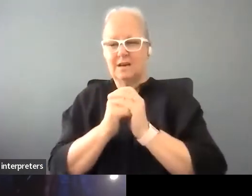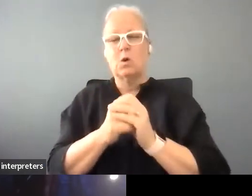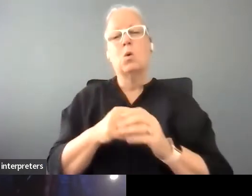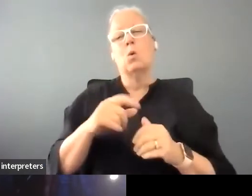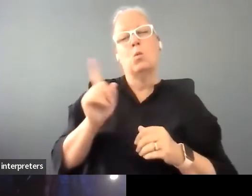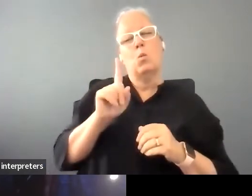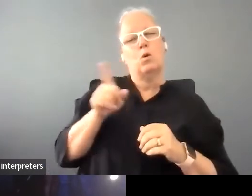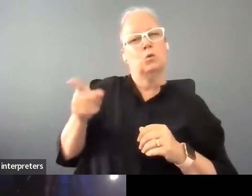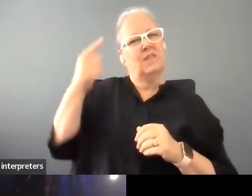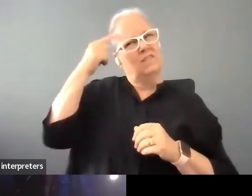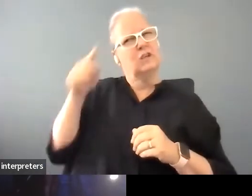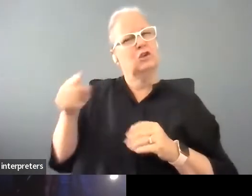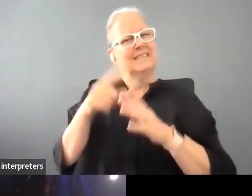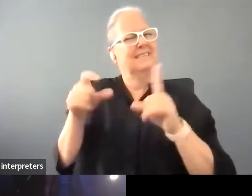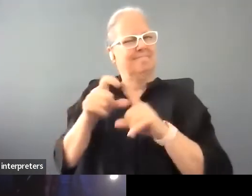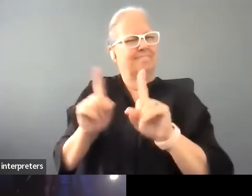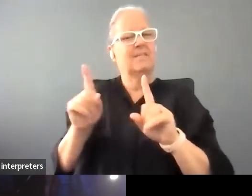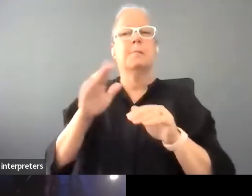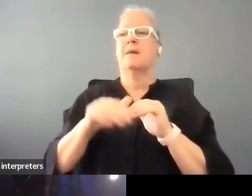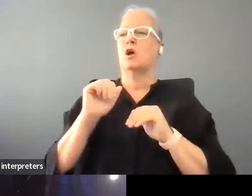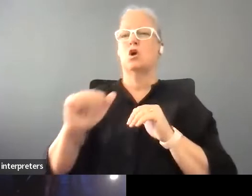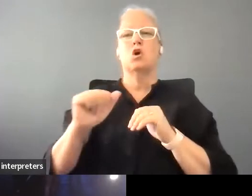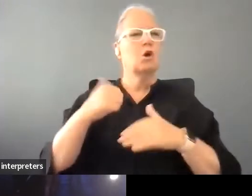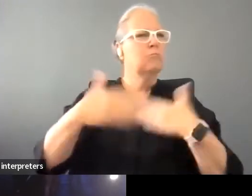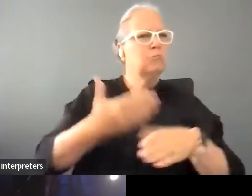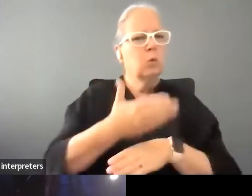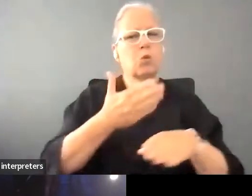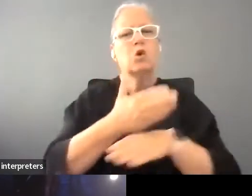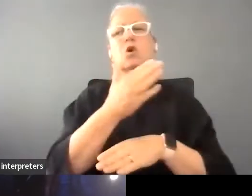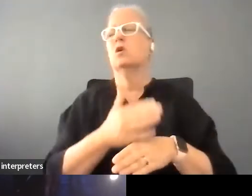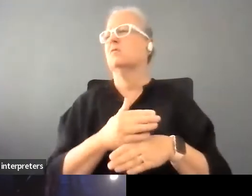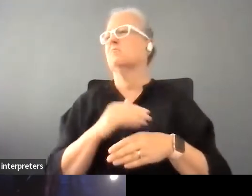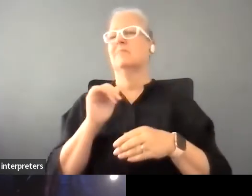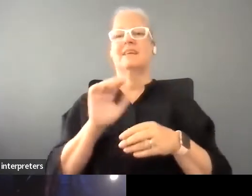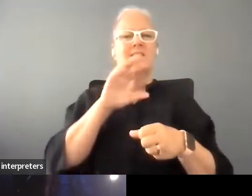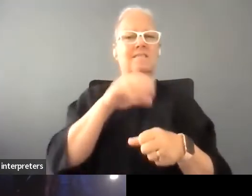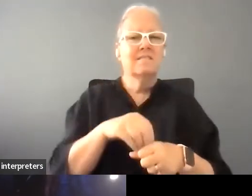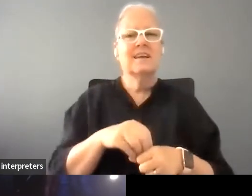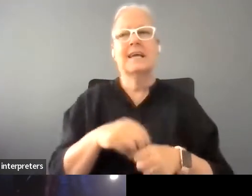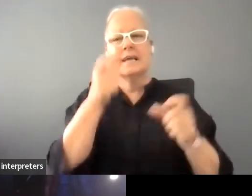and in this I'm talking about actions, involvement in governance, starting the organizations that she